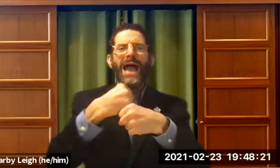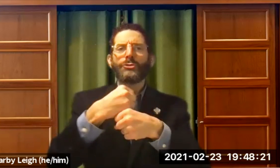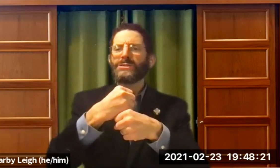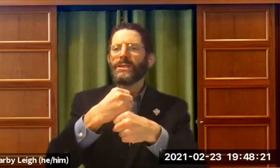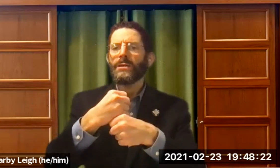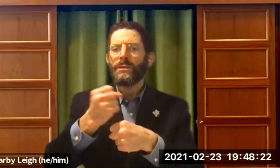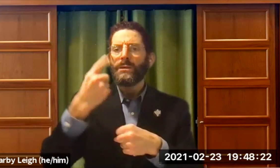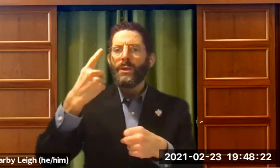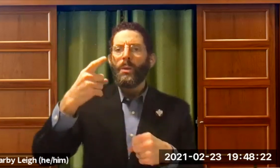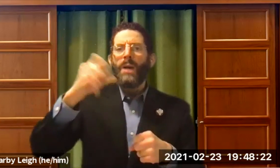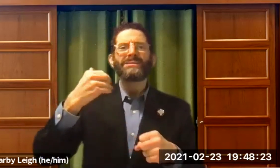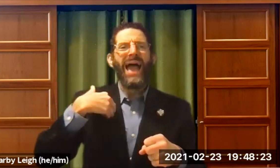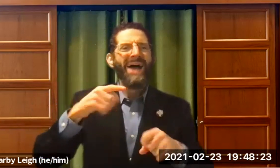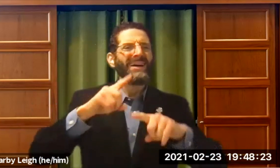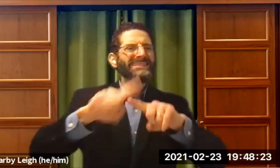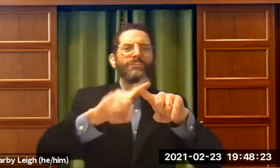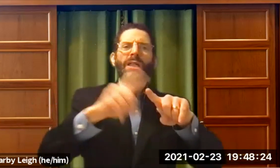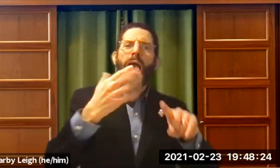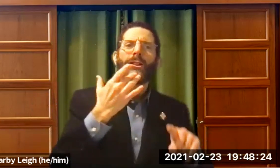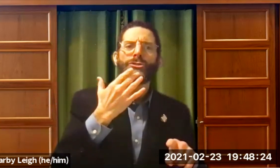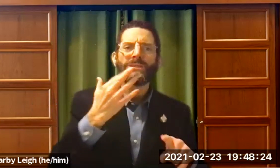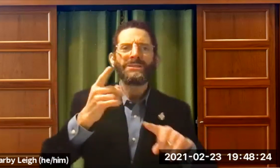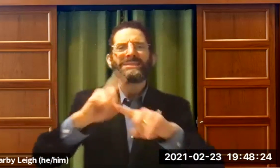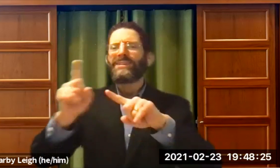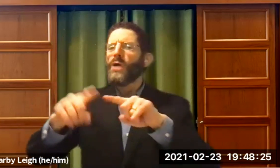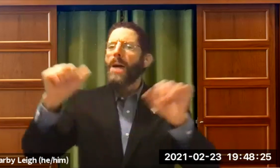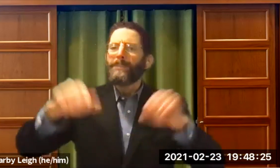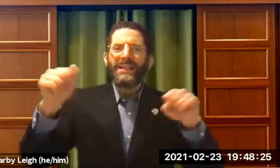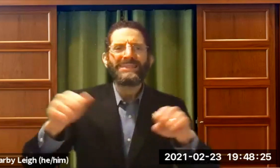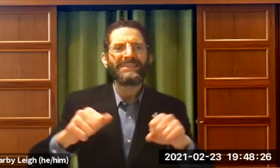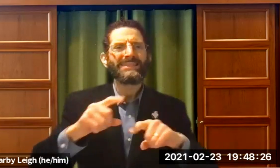see what we all look like, that God made all of us. He